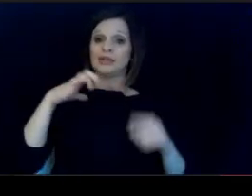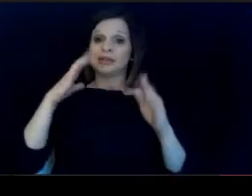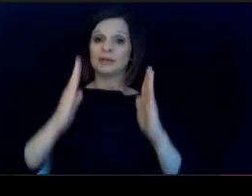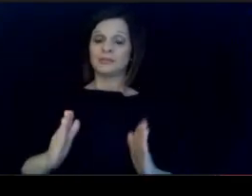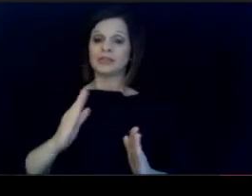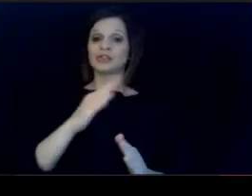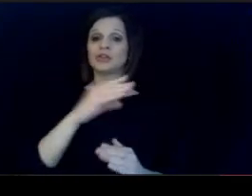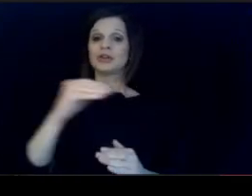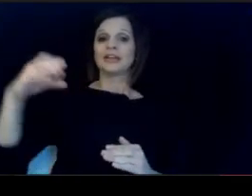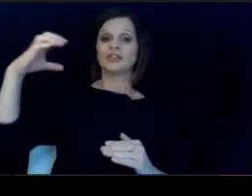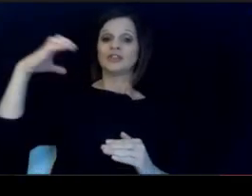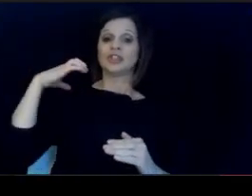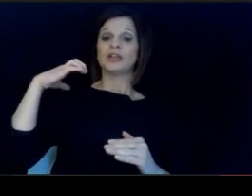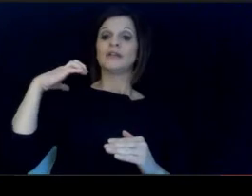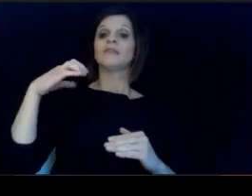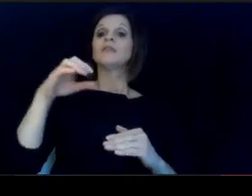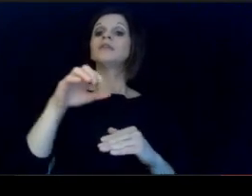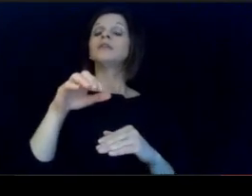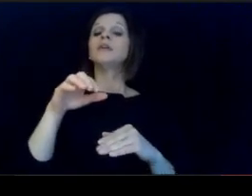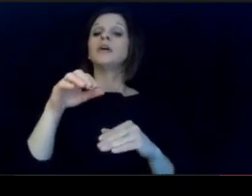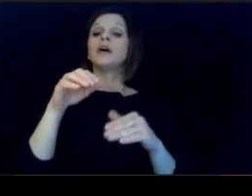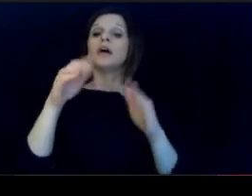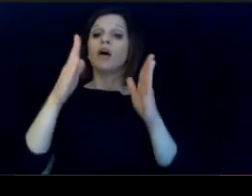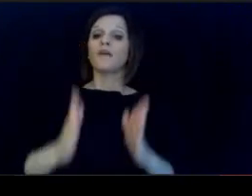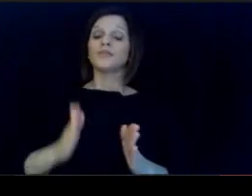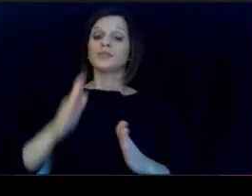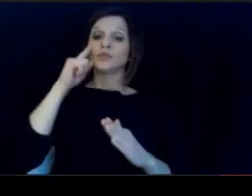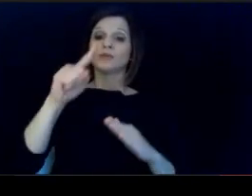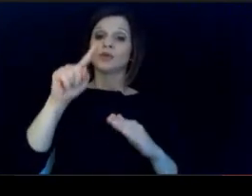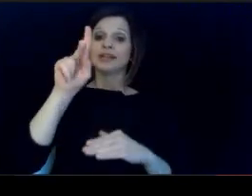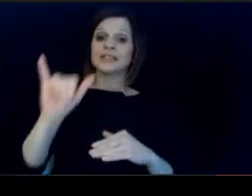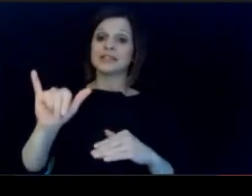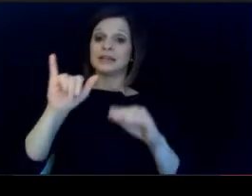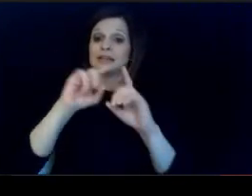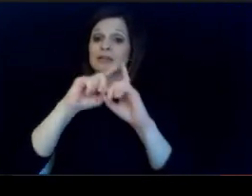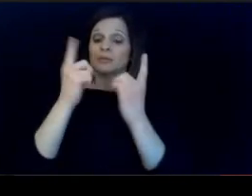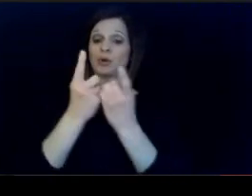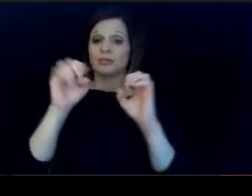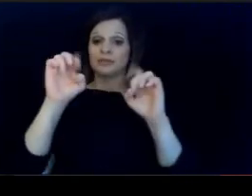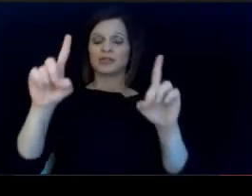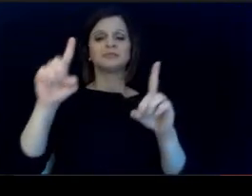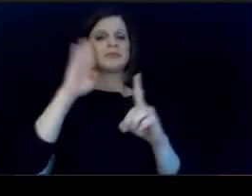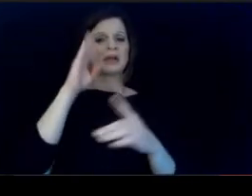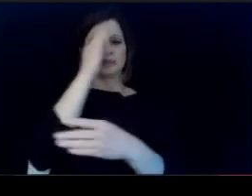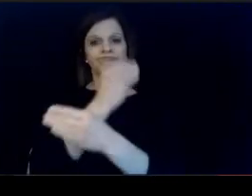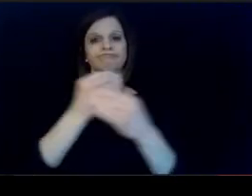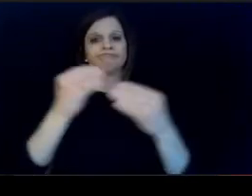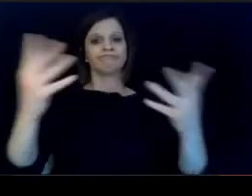Officer for the Kentucky Department of Education, I can. tell you a diverse educator workforce.